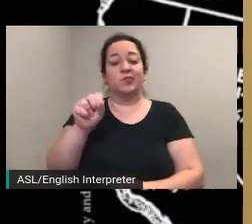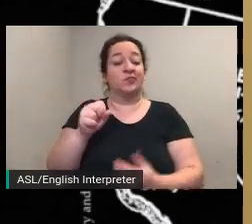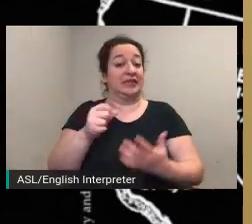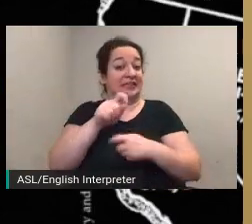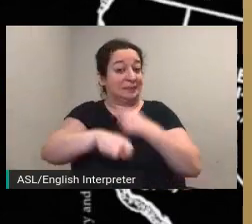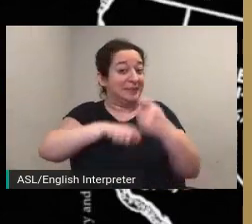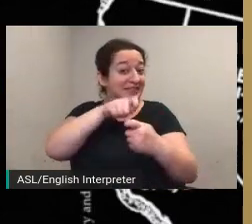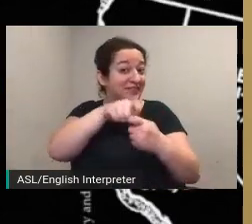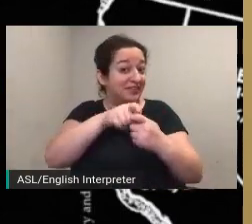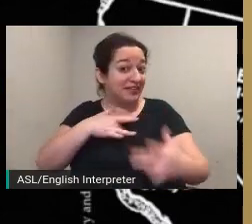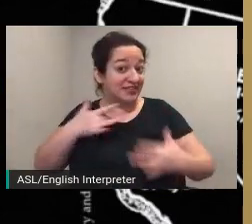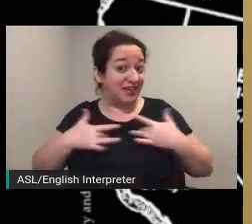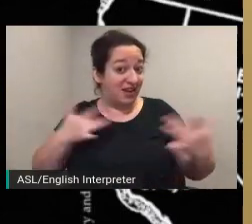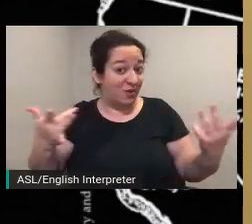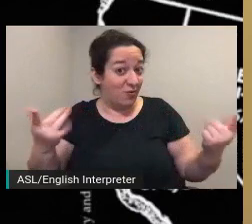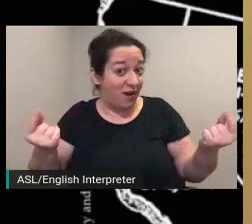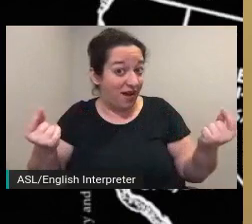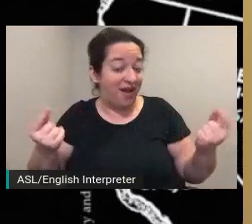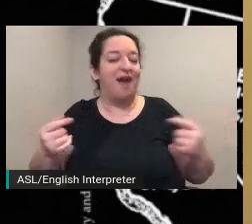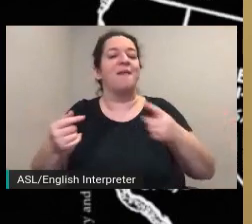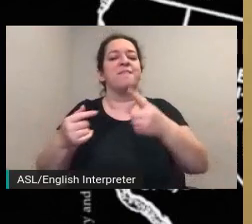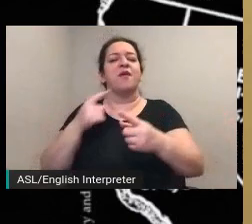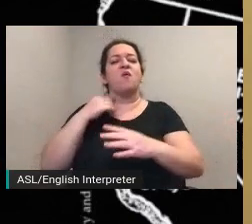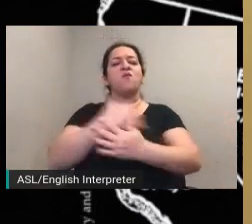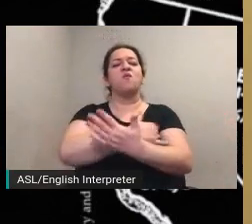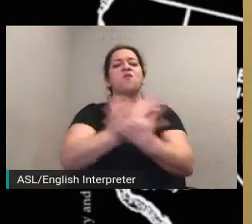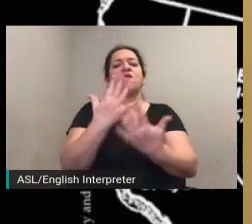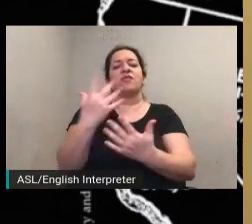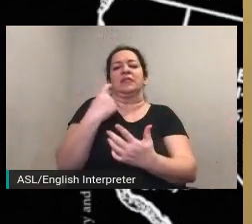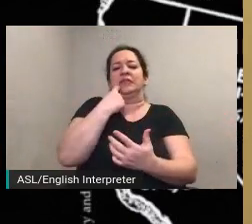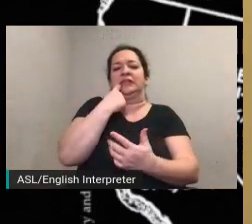project is that over the last year the foundational research and